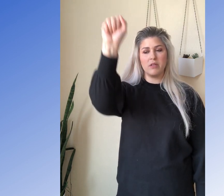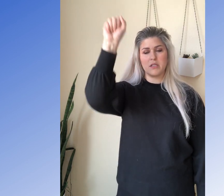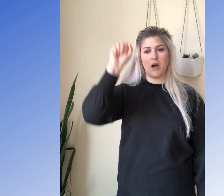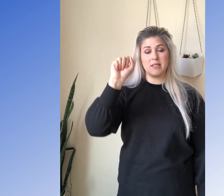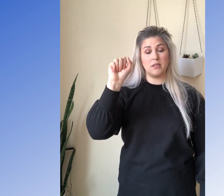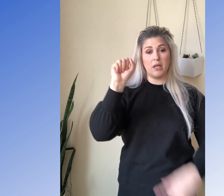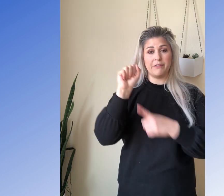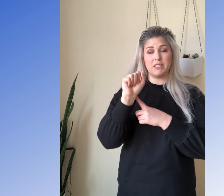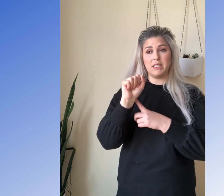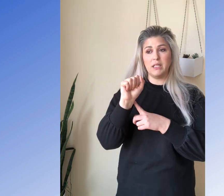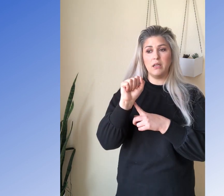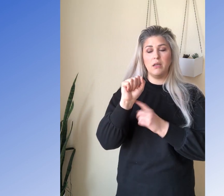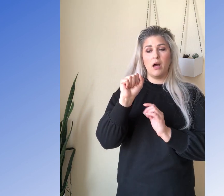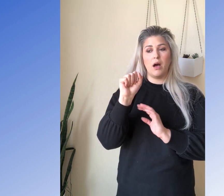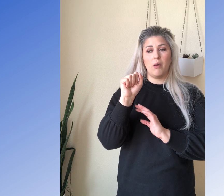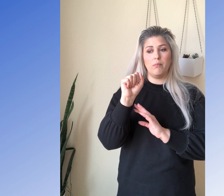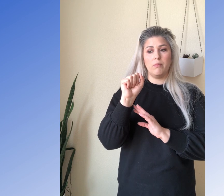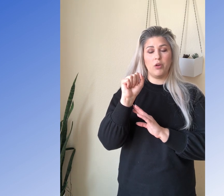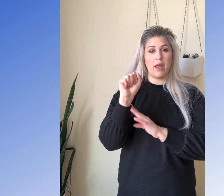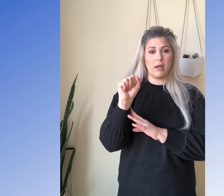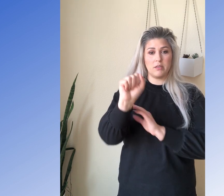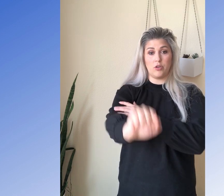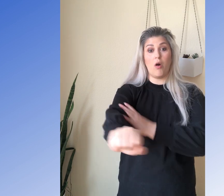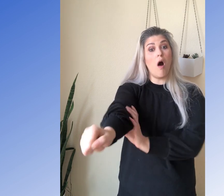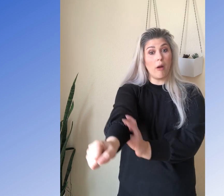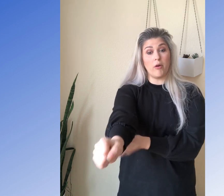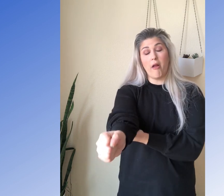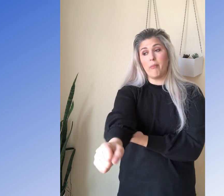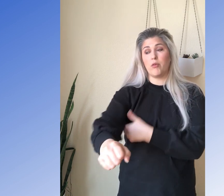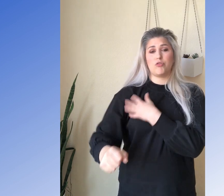This causes a lot of fatigue. Um, your hand, your arm, your elbow,